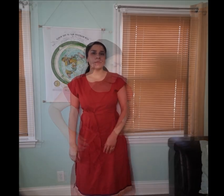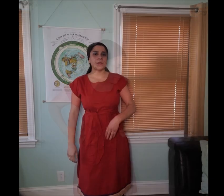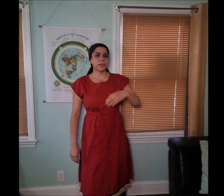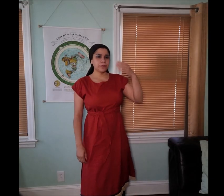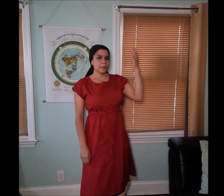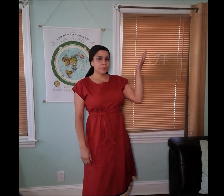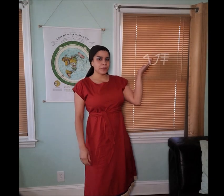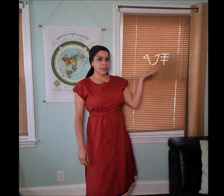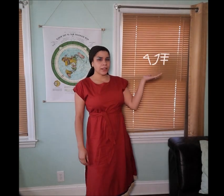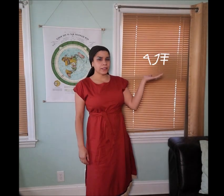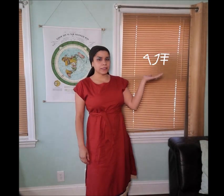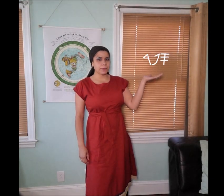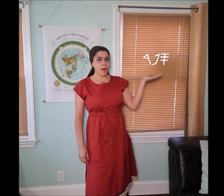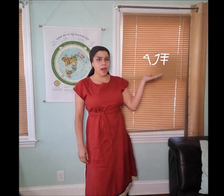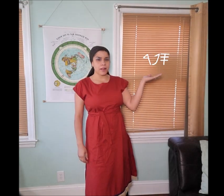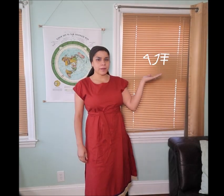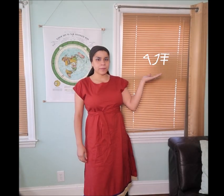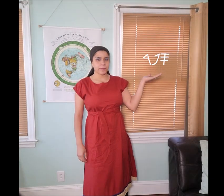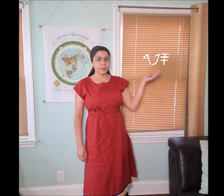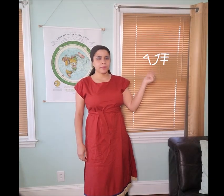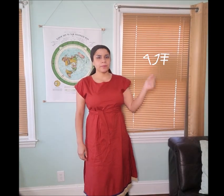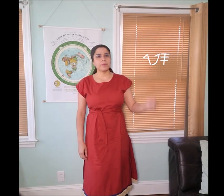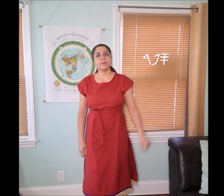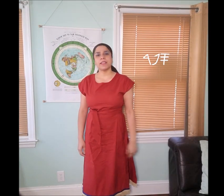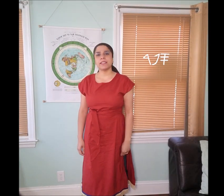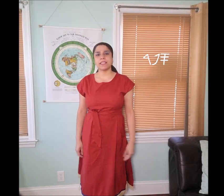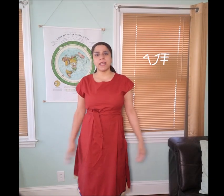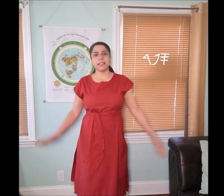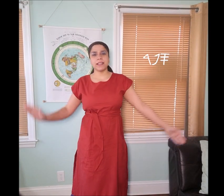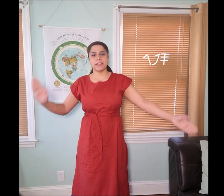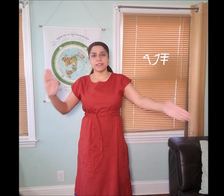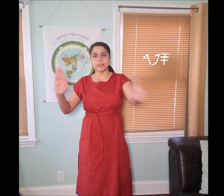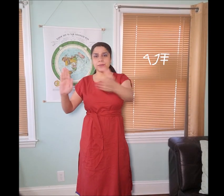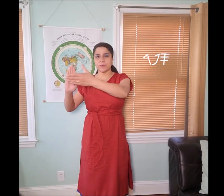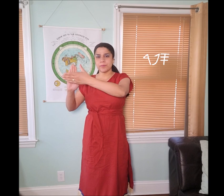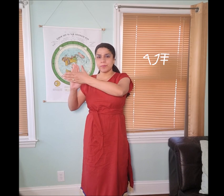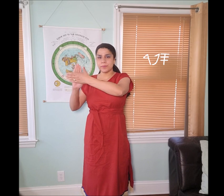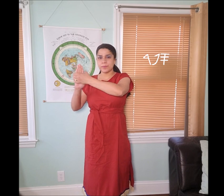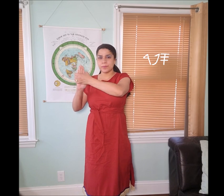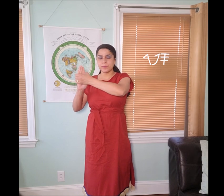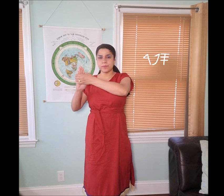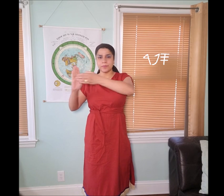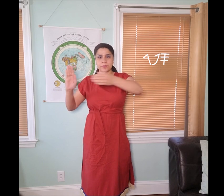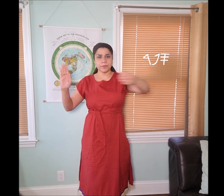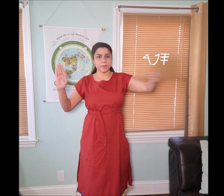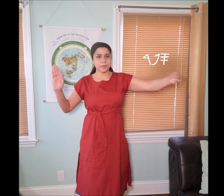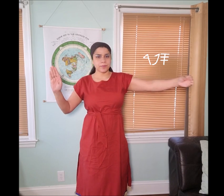This word “𐤎𐤐𐤓 sapar” is signed like this...